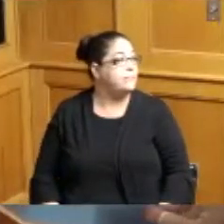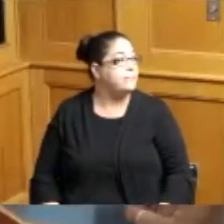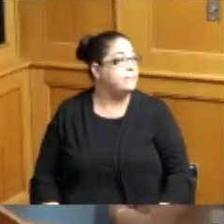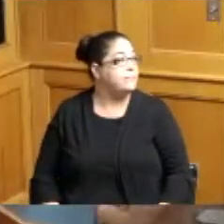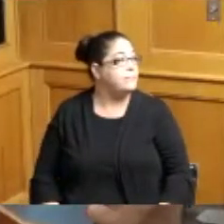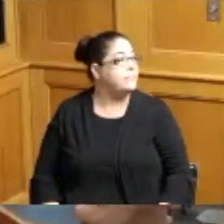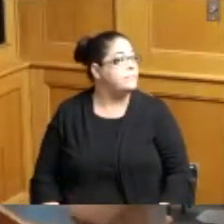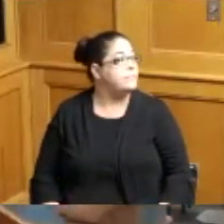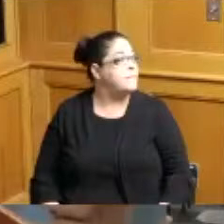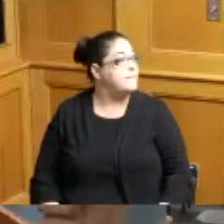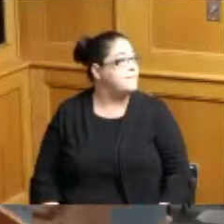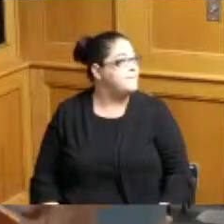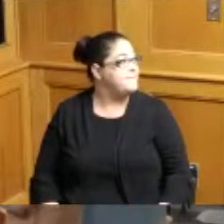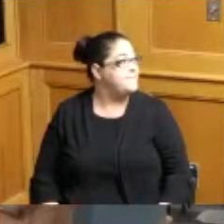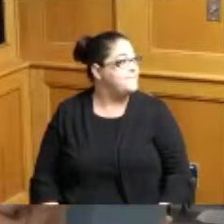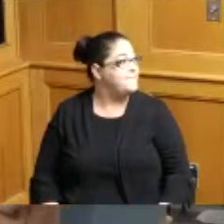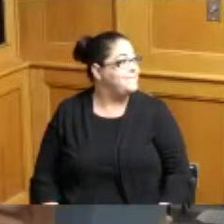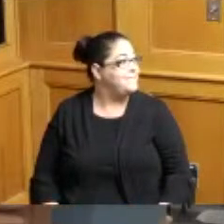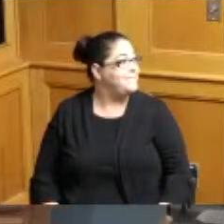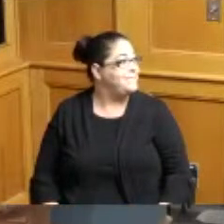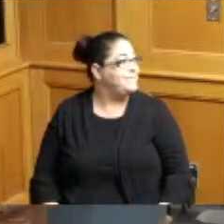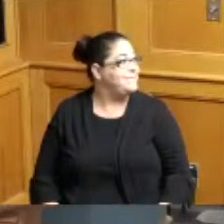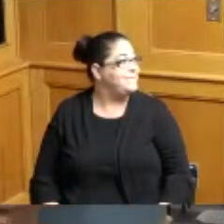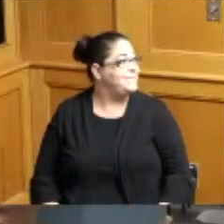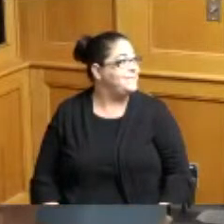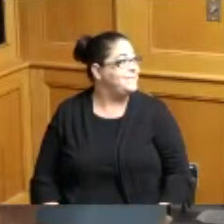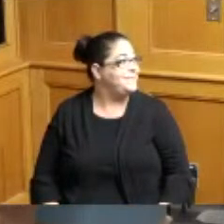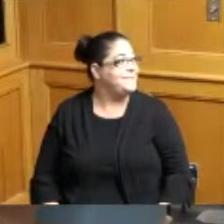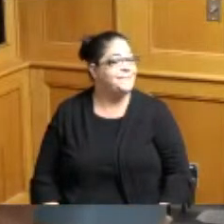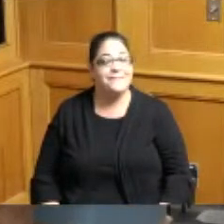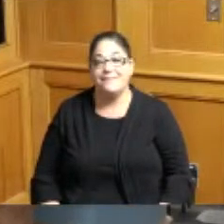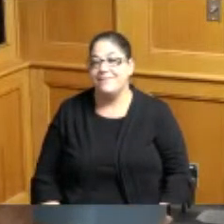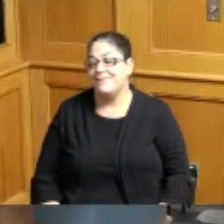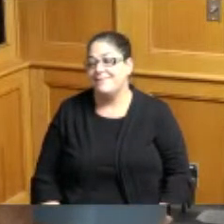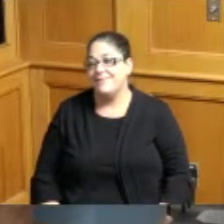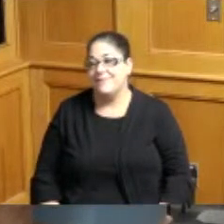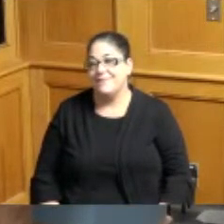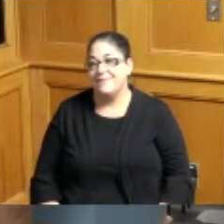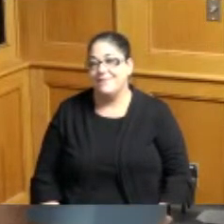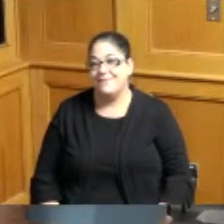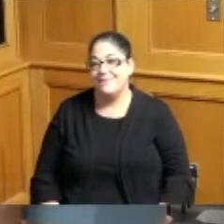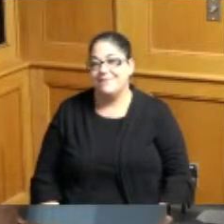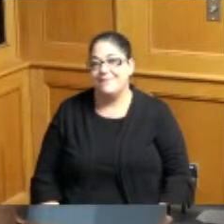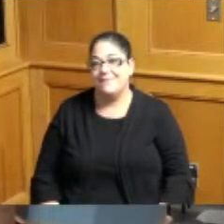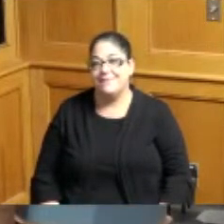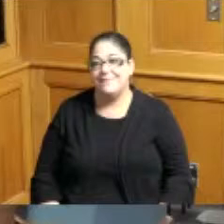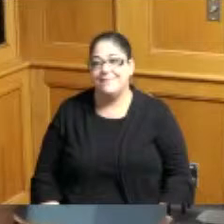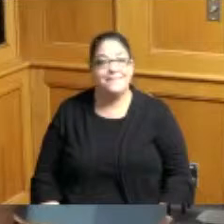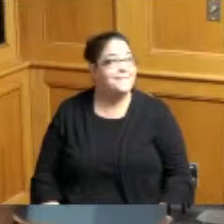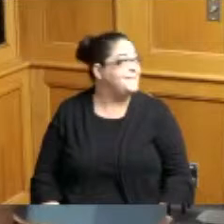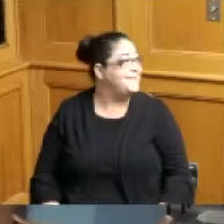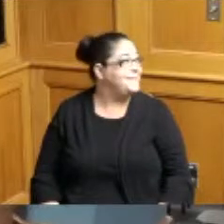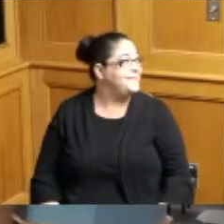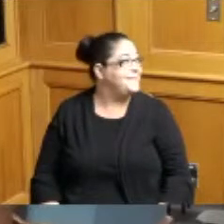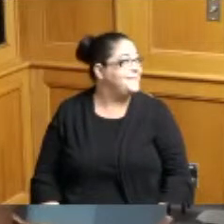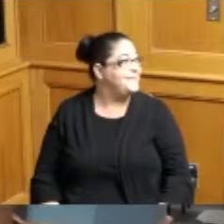thank you thank you so much Christmas okay